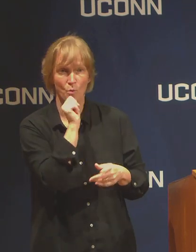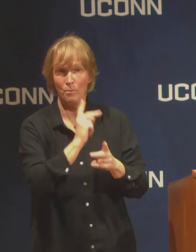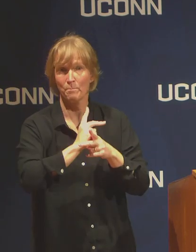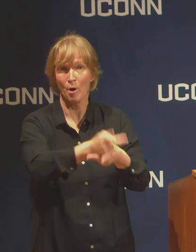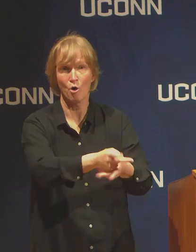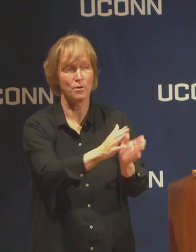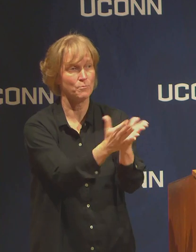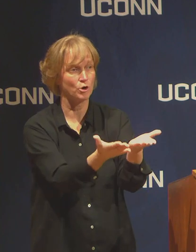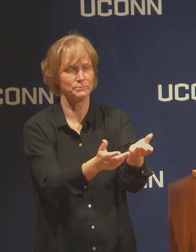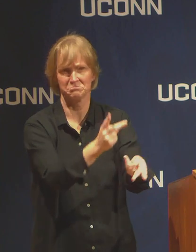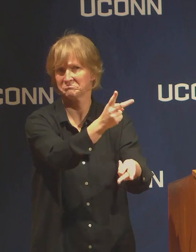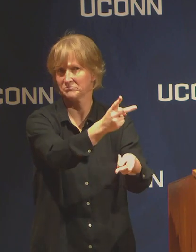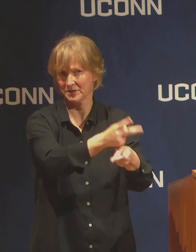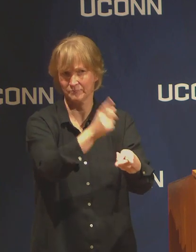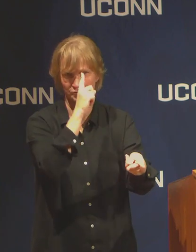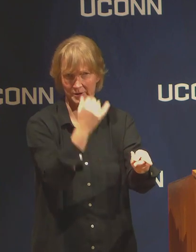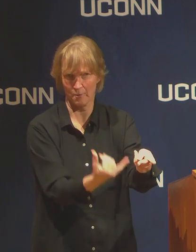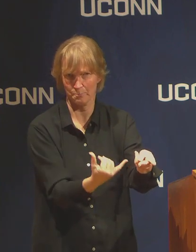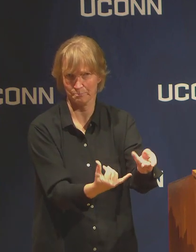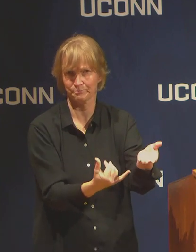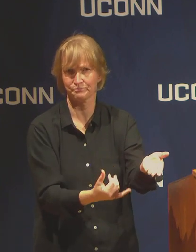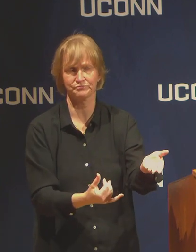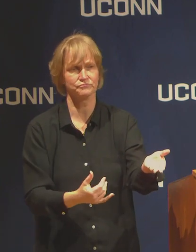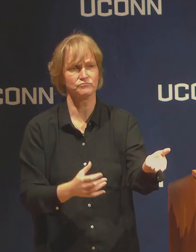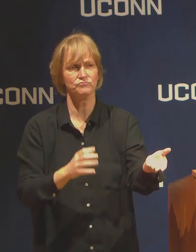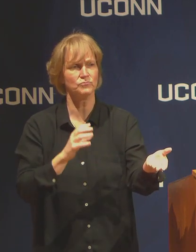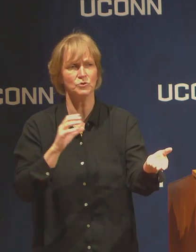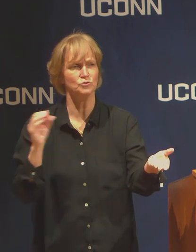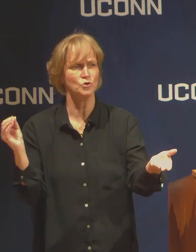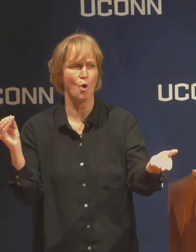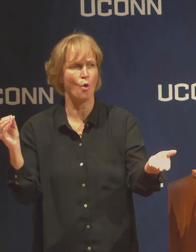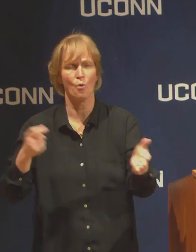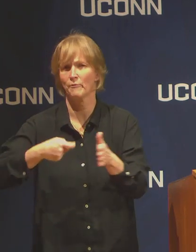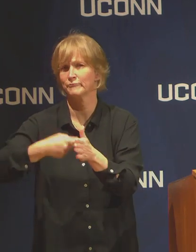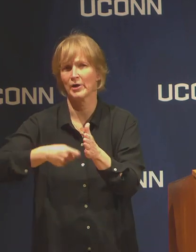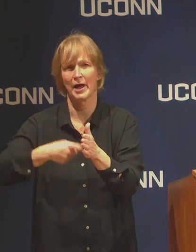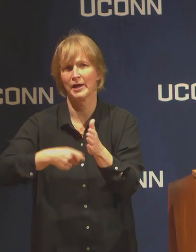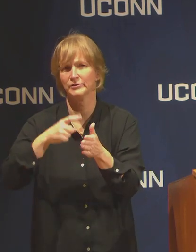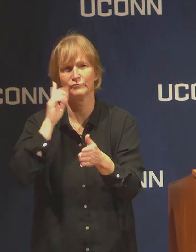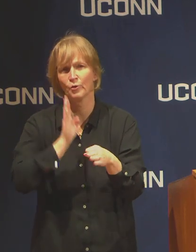on to them and there will be no imposition of fines for overdue books,